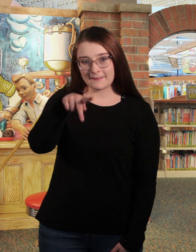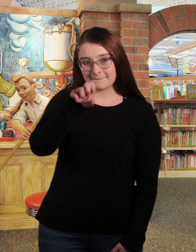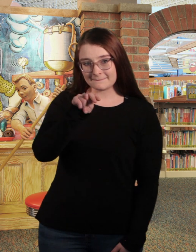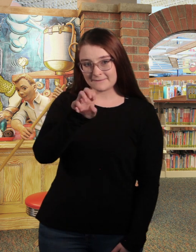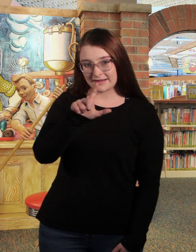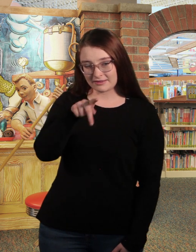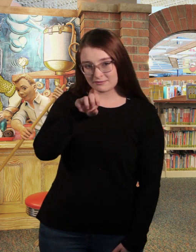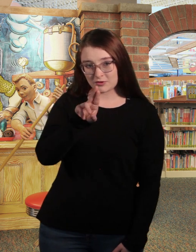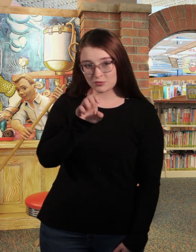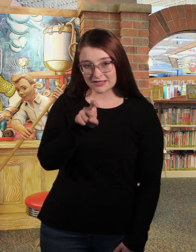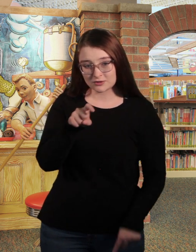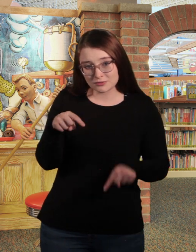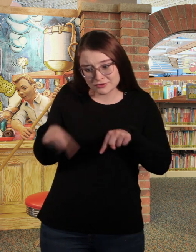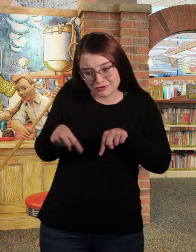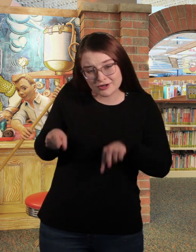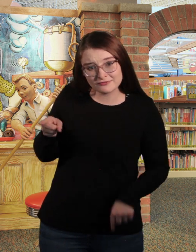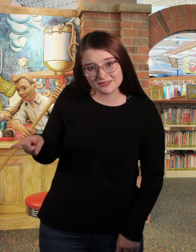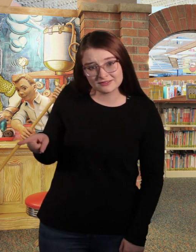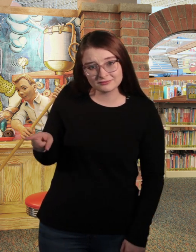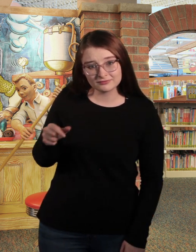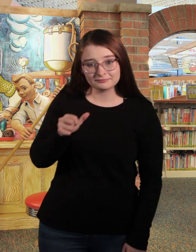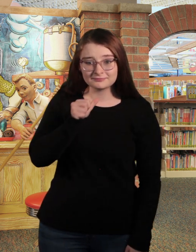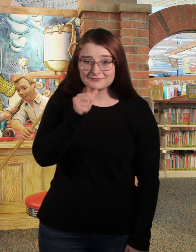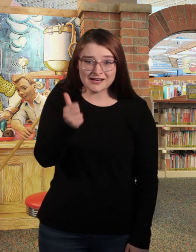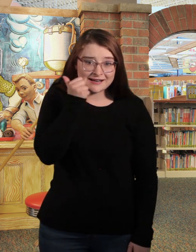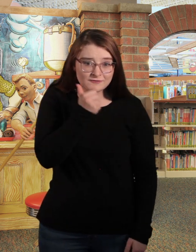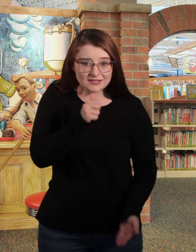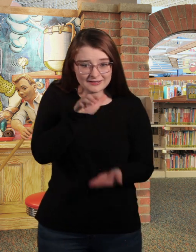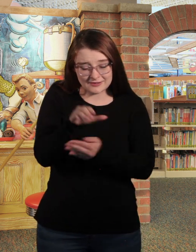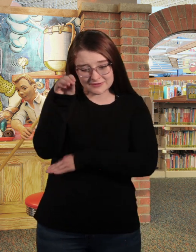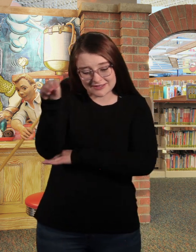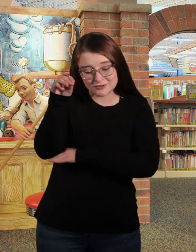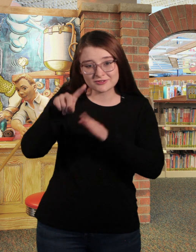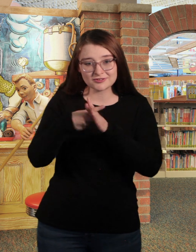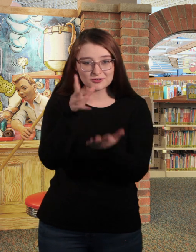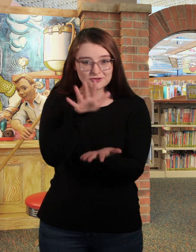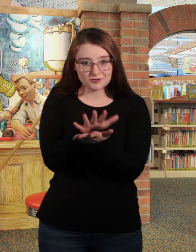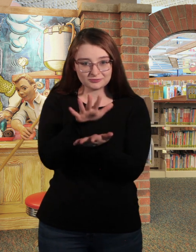Penelope rex was very nervous. It's not every day a little t-rex starts school.